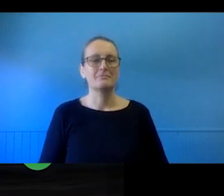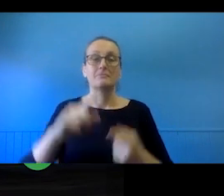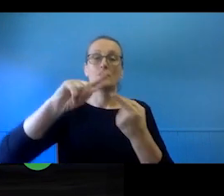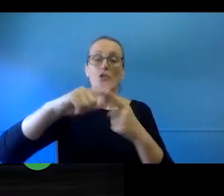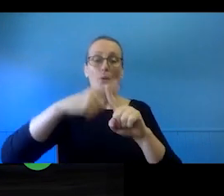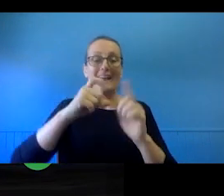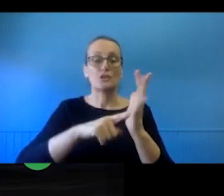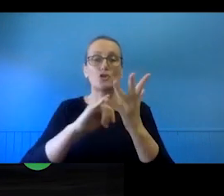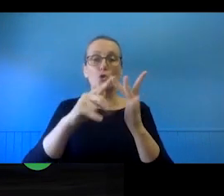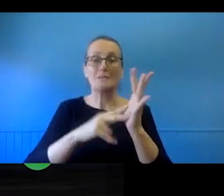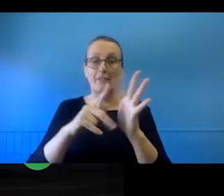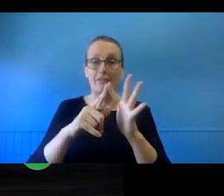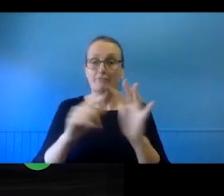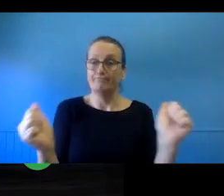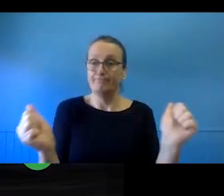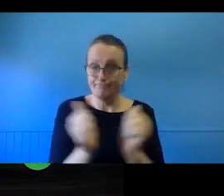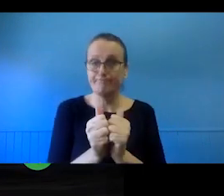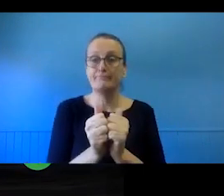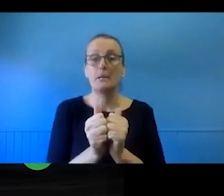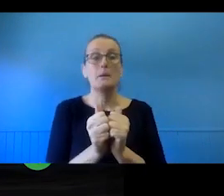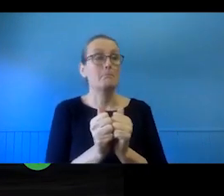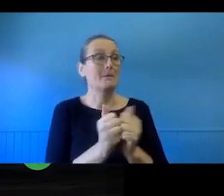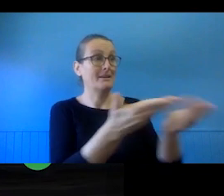arrangement means that only the person granted the licence can use